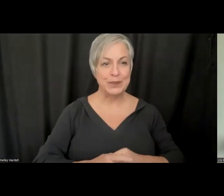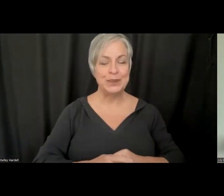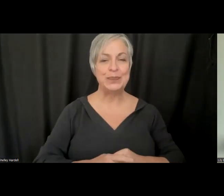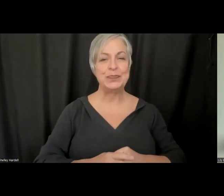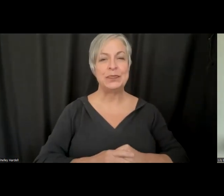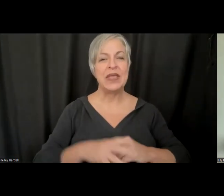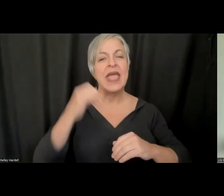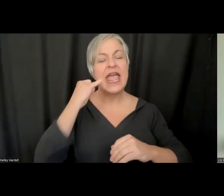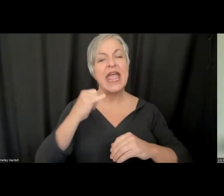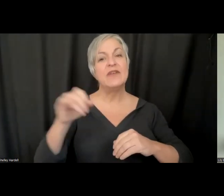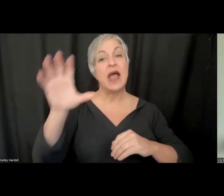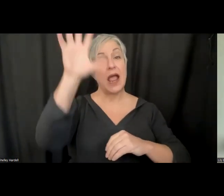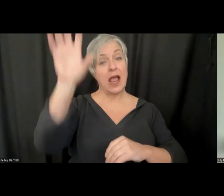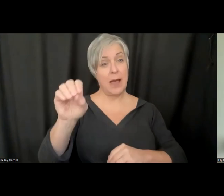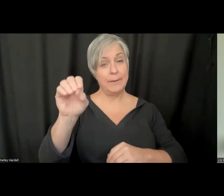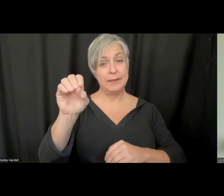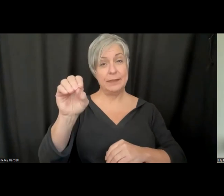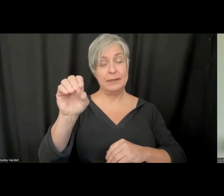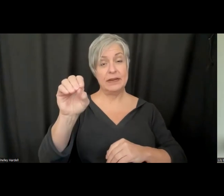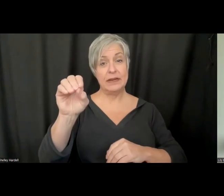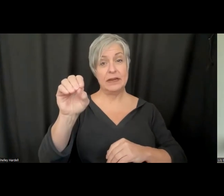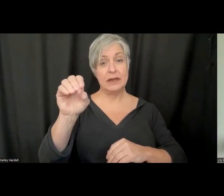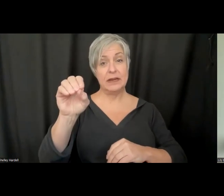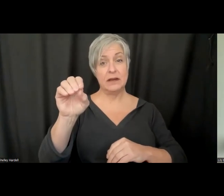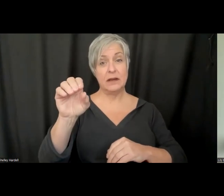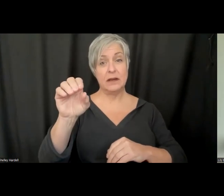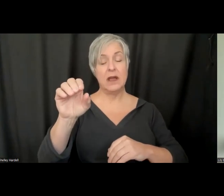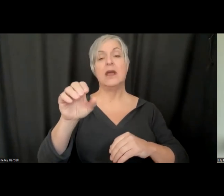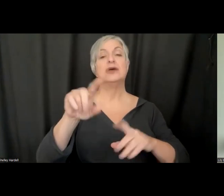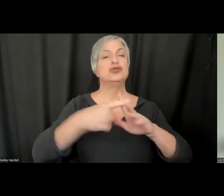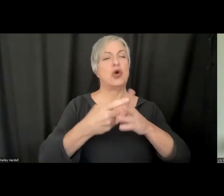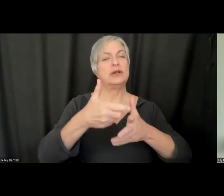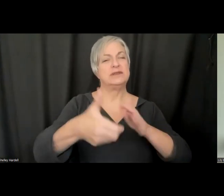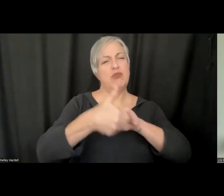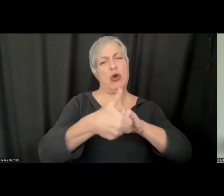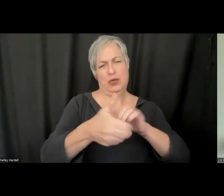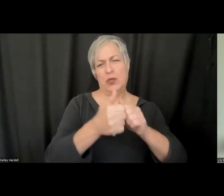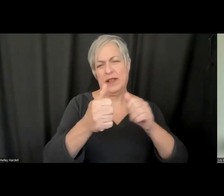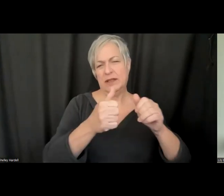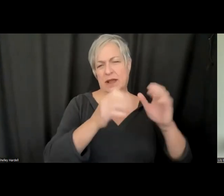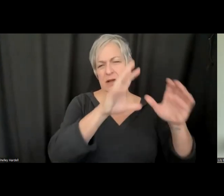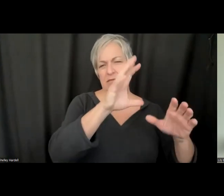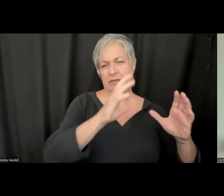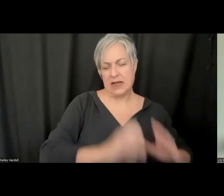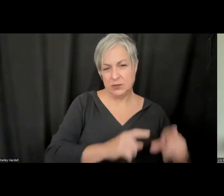vendor starts working with a customer, the first thing that